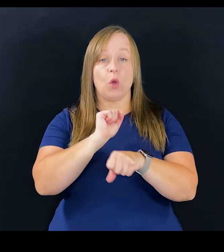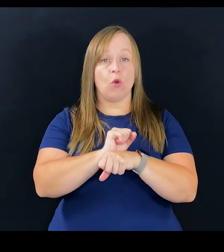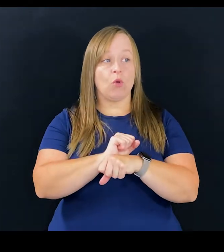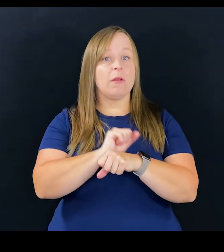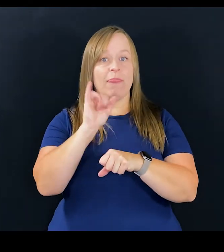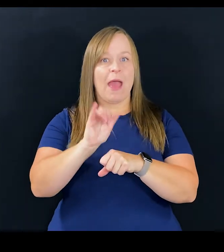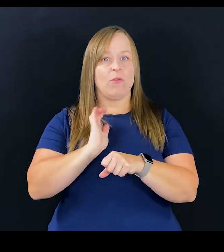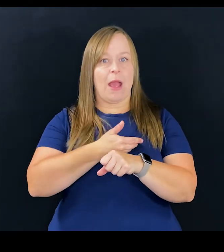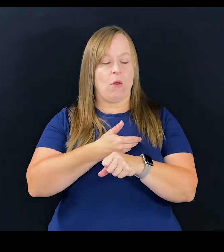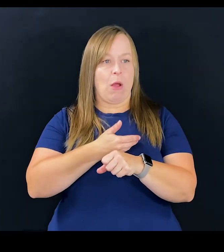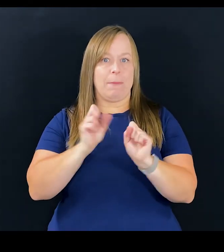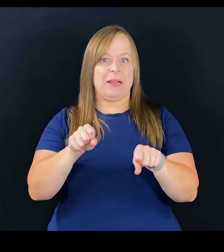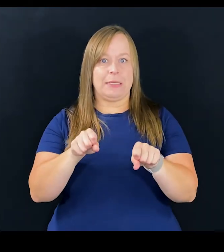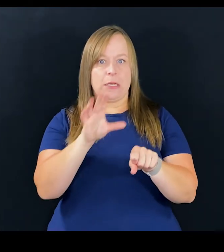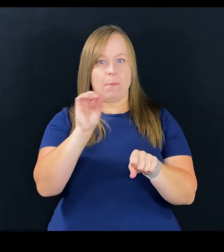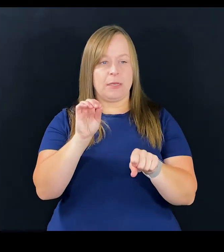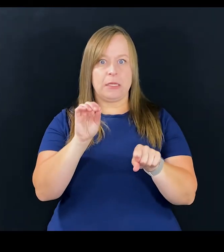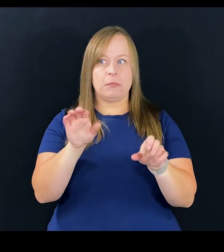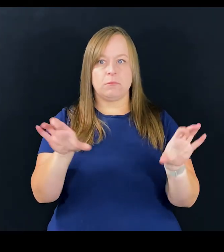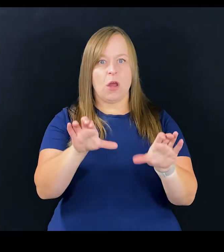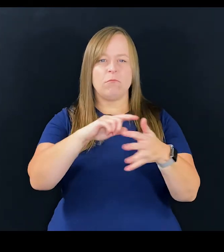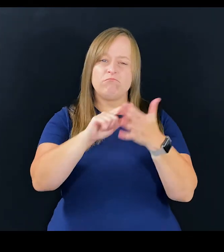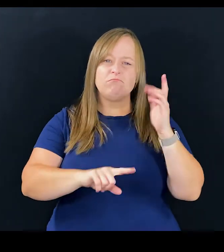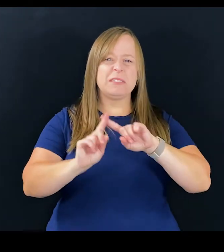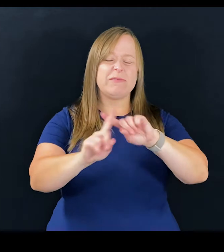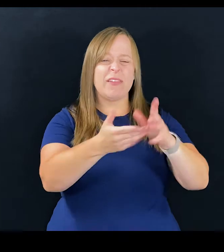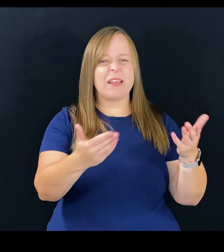And so that's what we wanna do with our ability. We've done a lot of things,